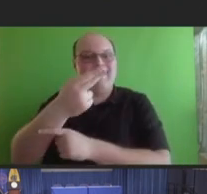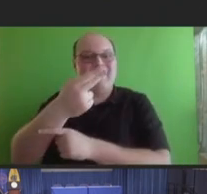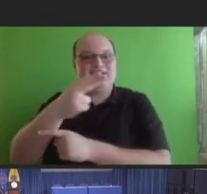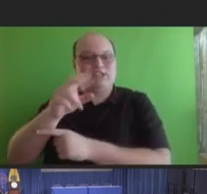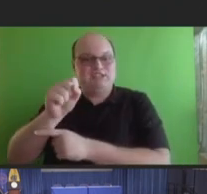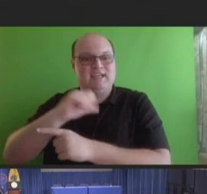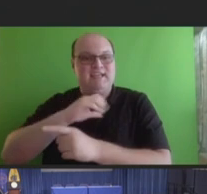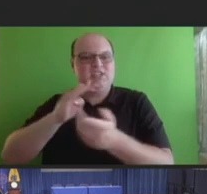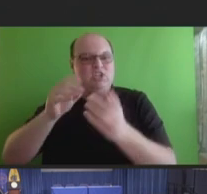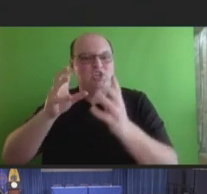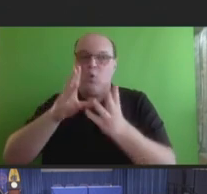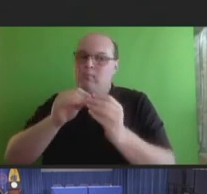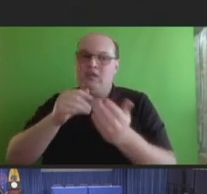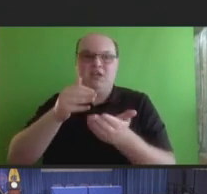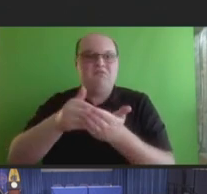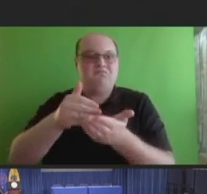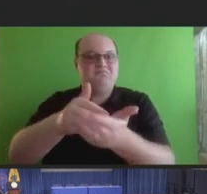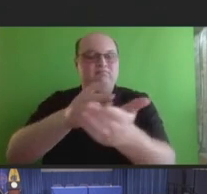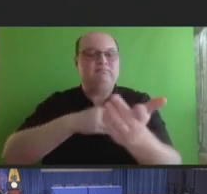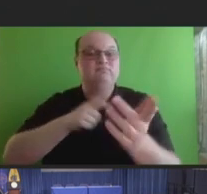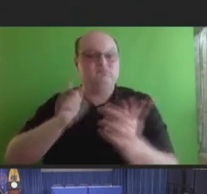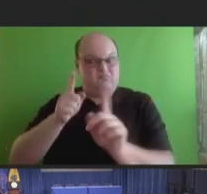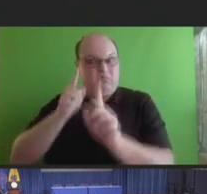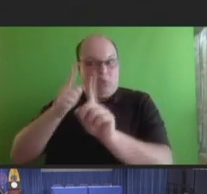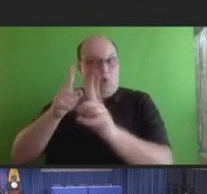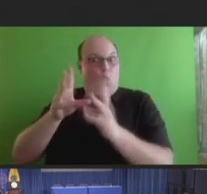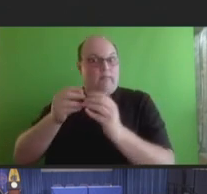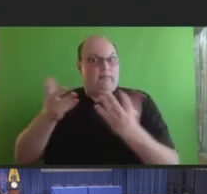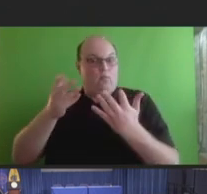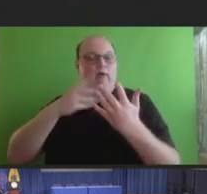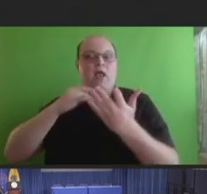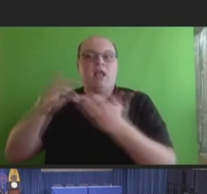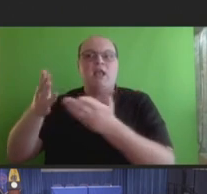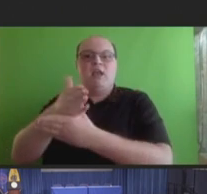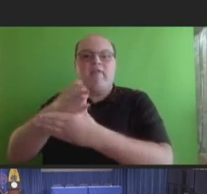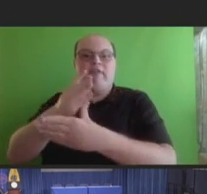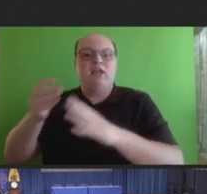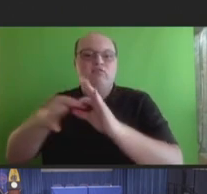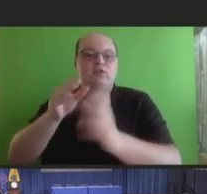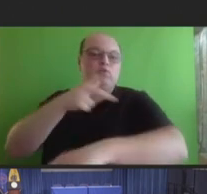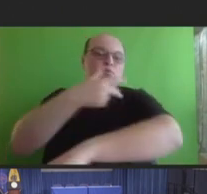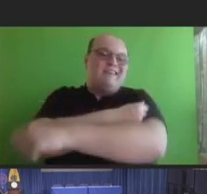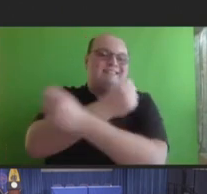meetings with the goal of sharing information regarding vaccine safety surveillance, research